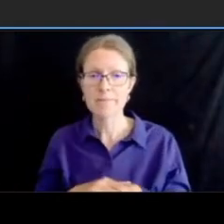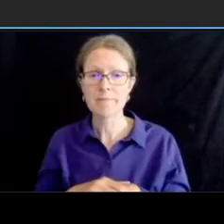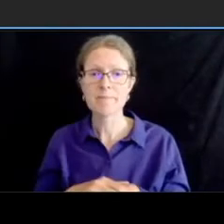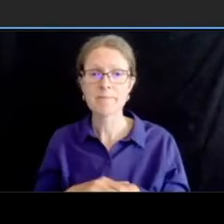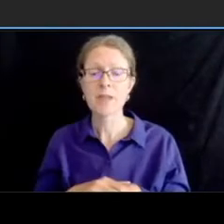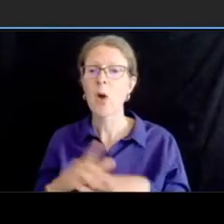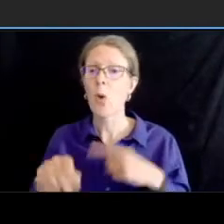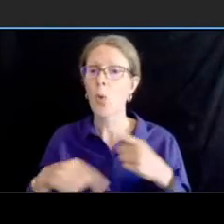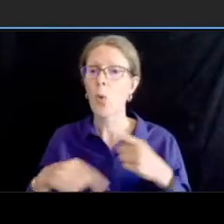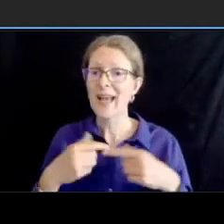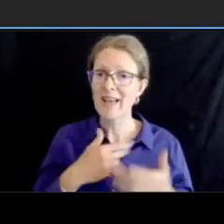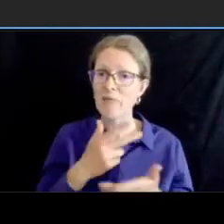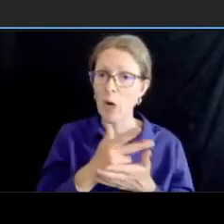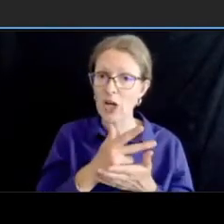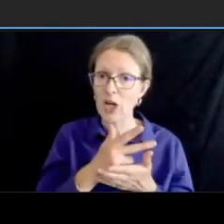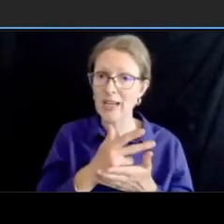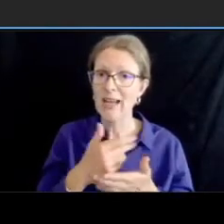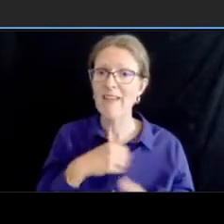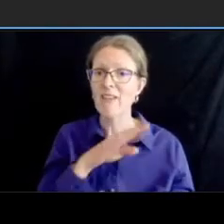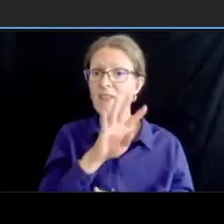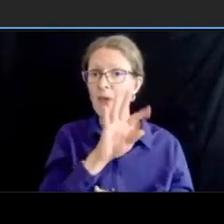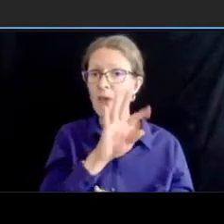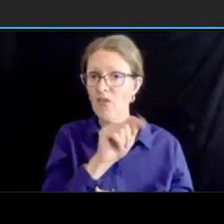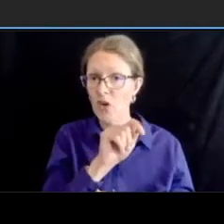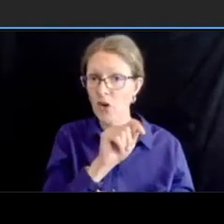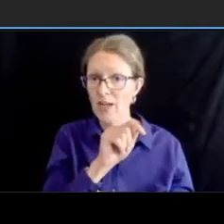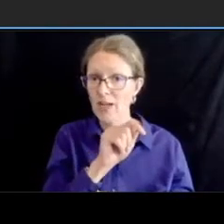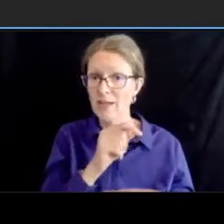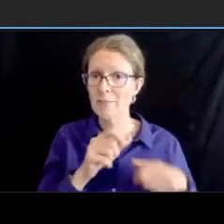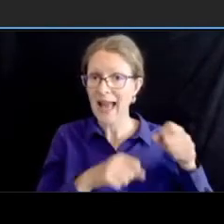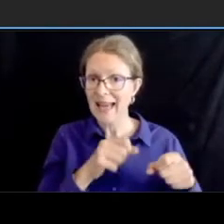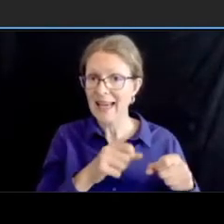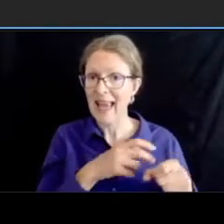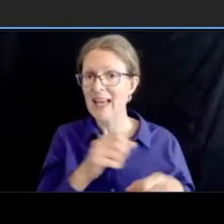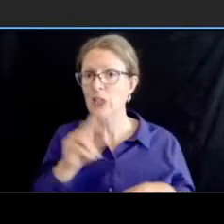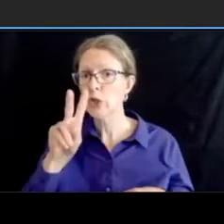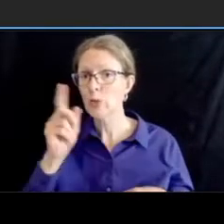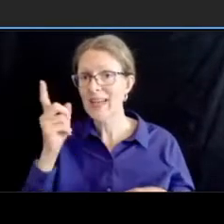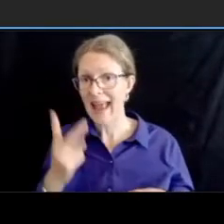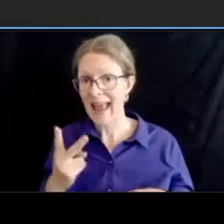then on the opposite side of those parking lane areas be dropped to a one and a half foot bucker